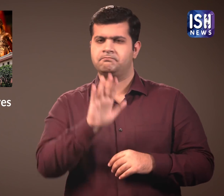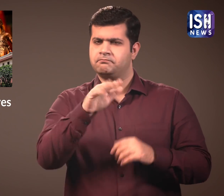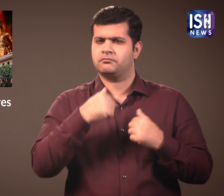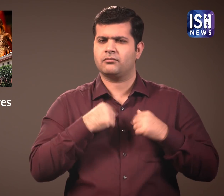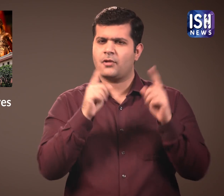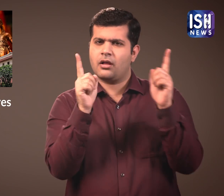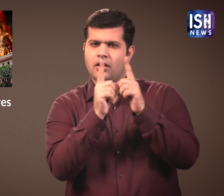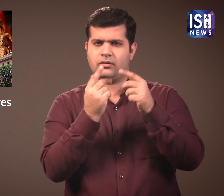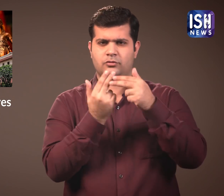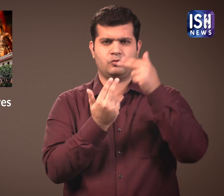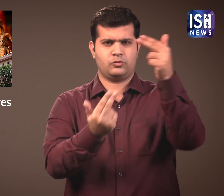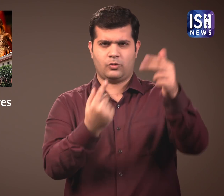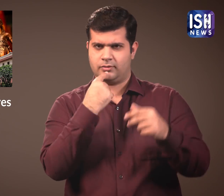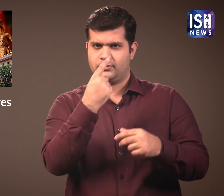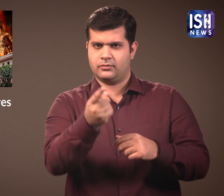Let me tell you about it in short.